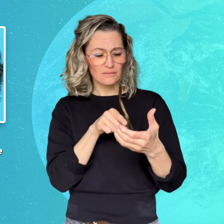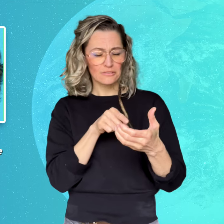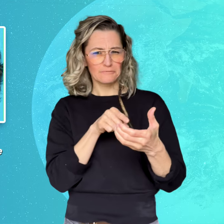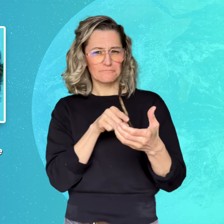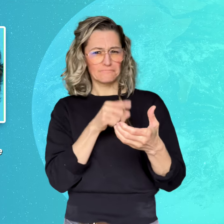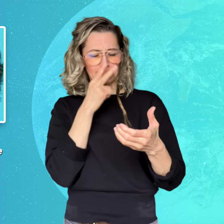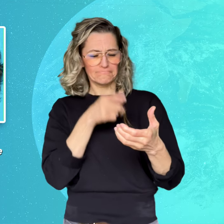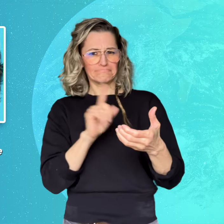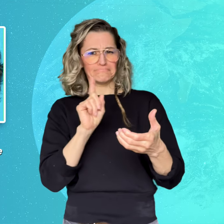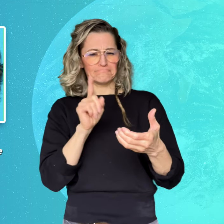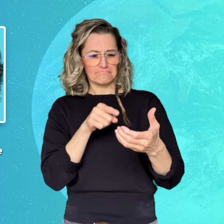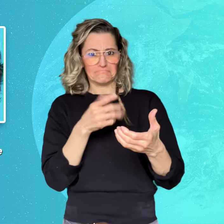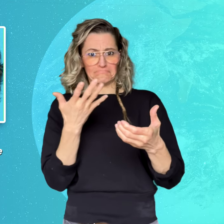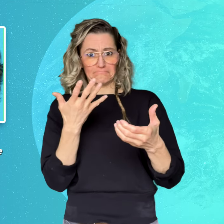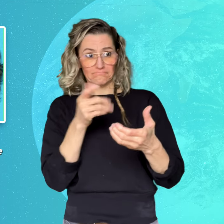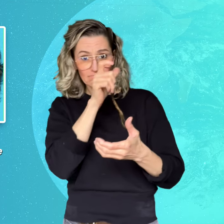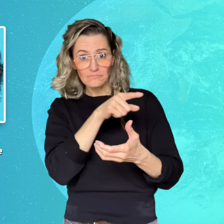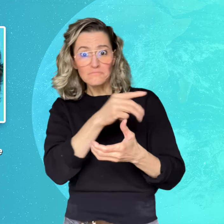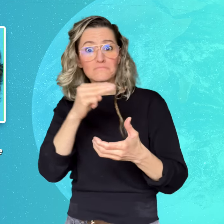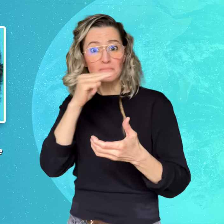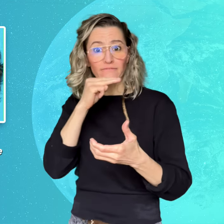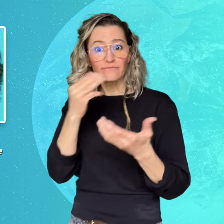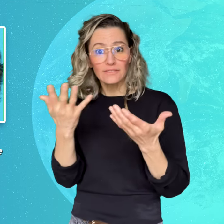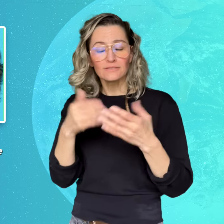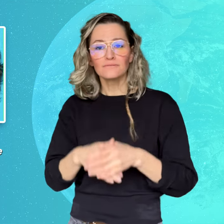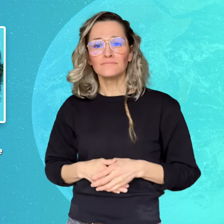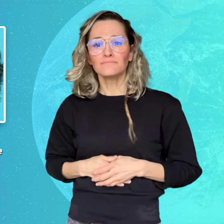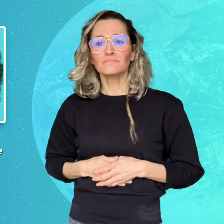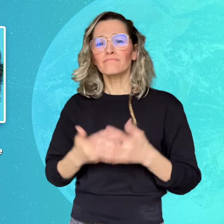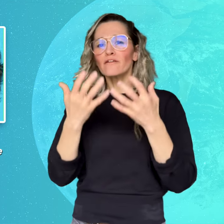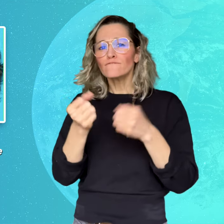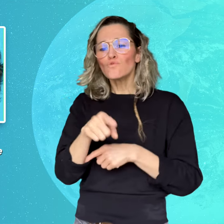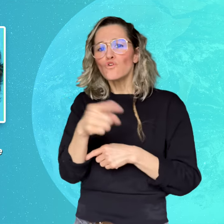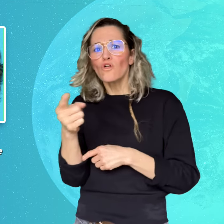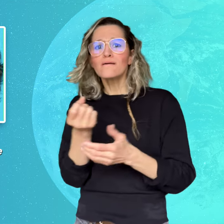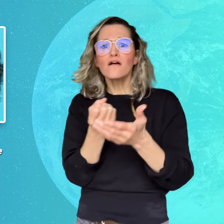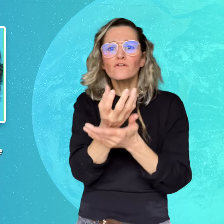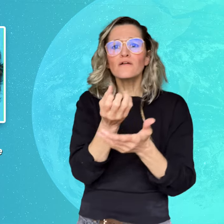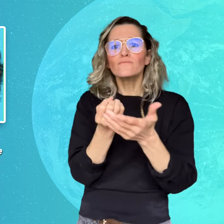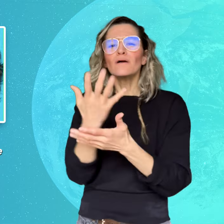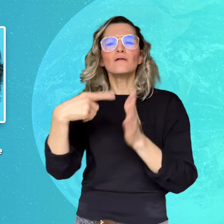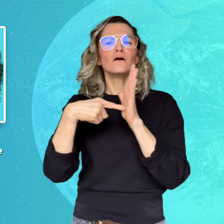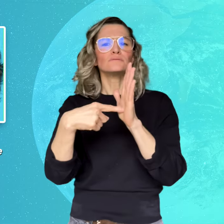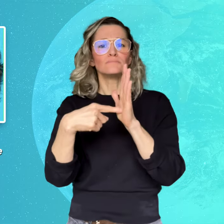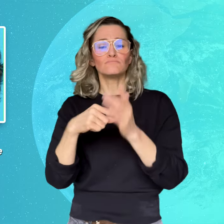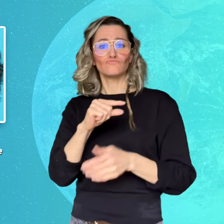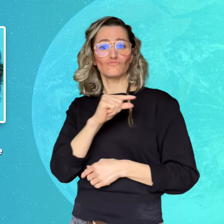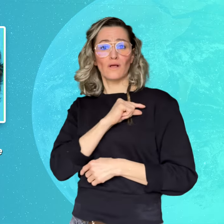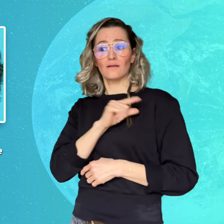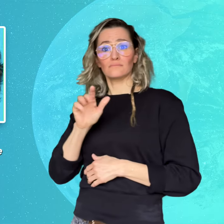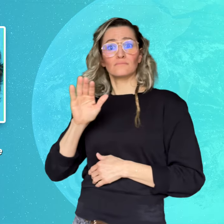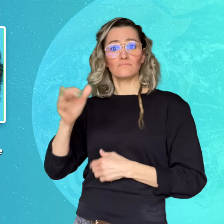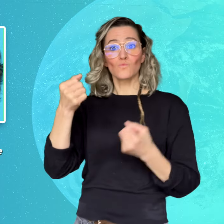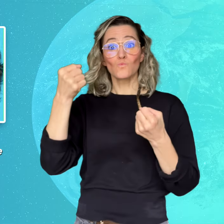Other information such as the disappearance of Whitaker’s